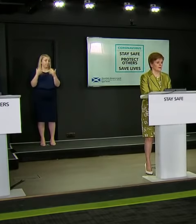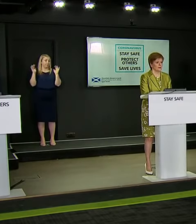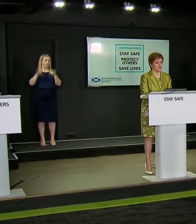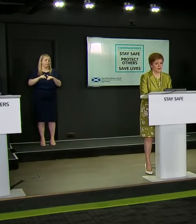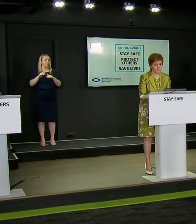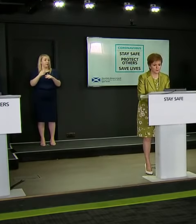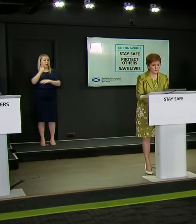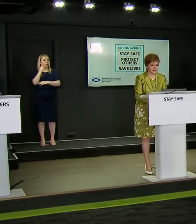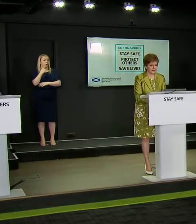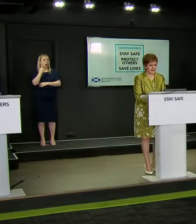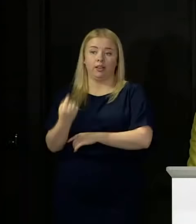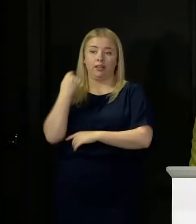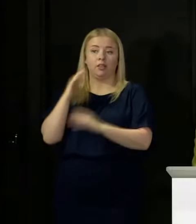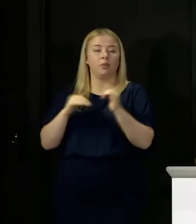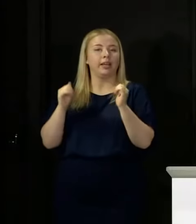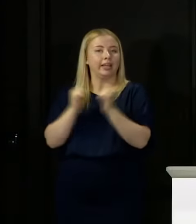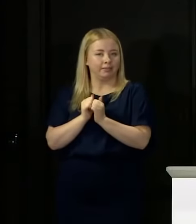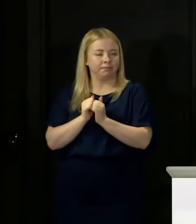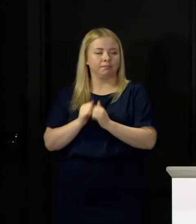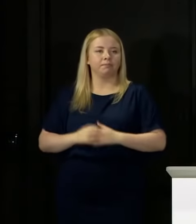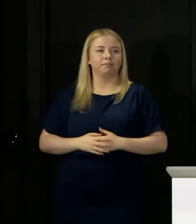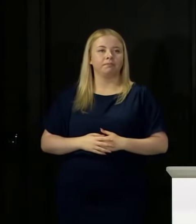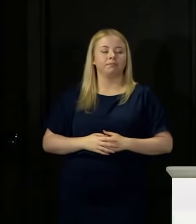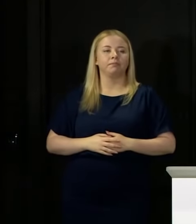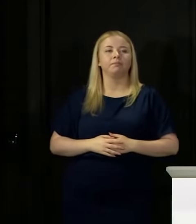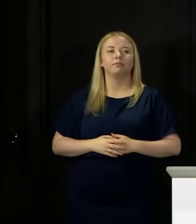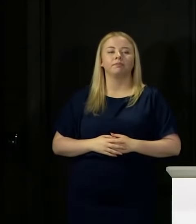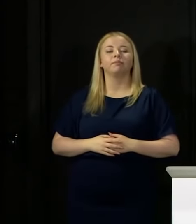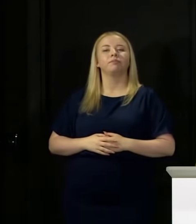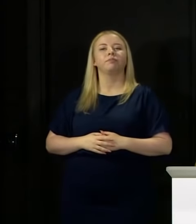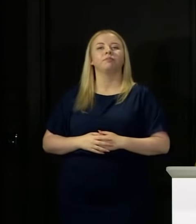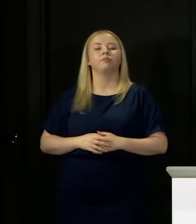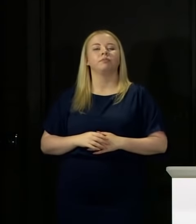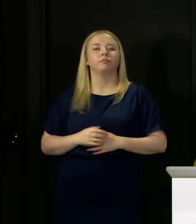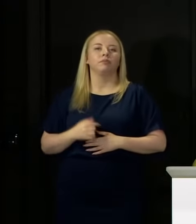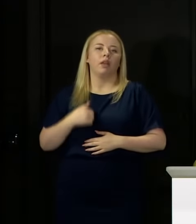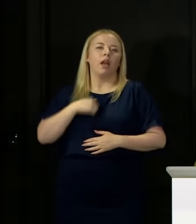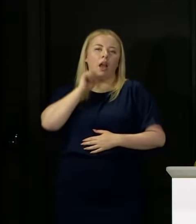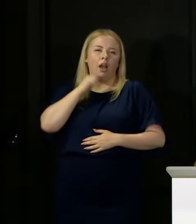I'm going to be very careful here not to get too speculative in what I talk about, because I don't think it's helpful.